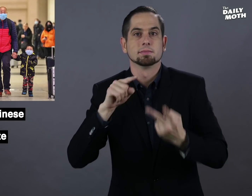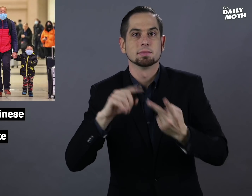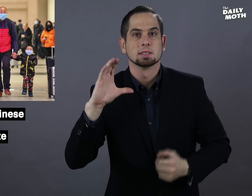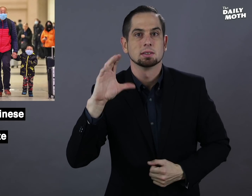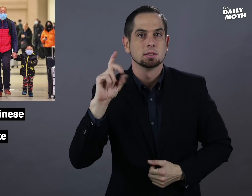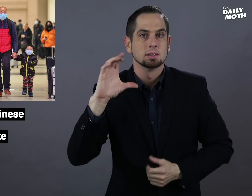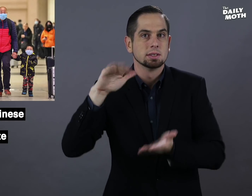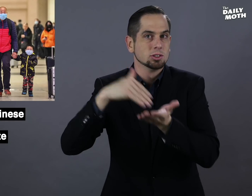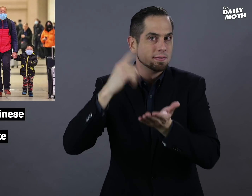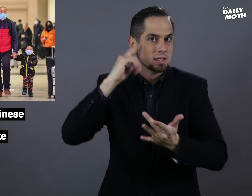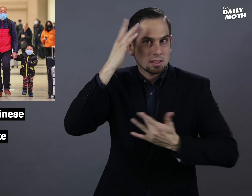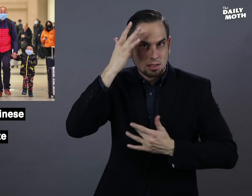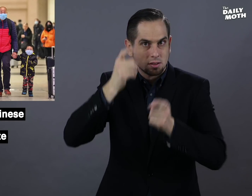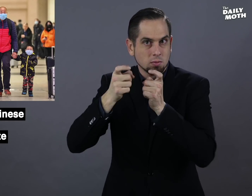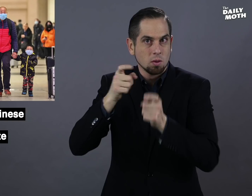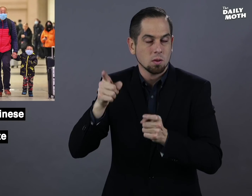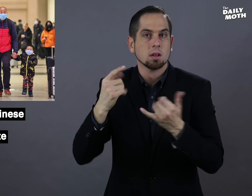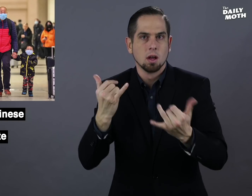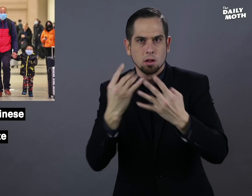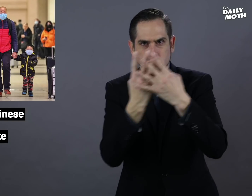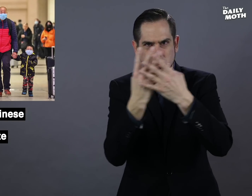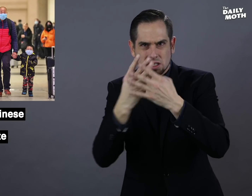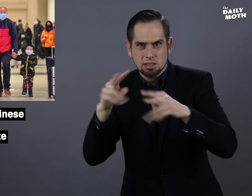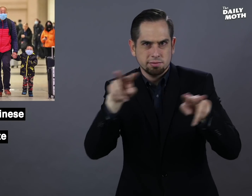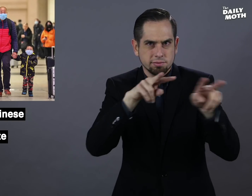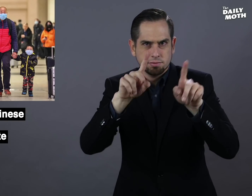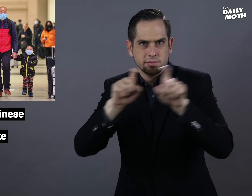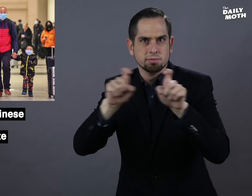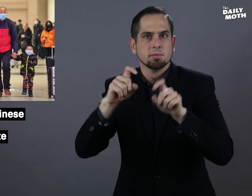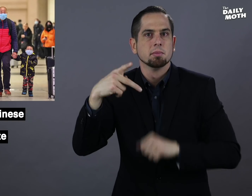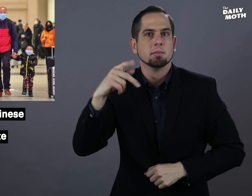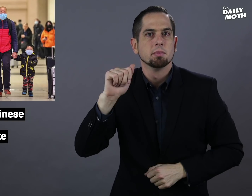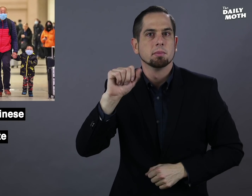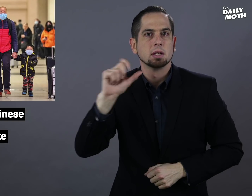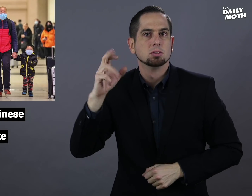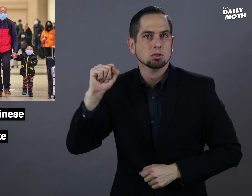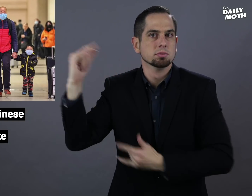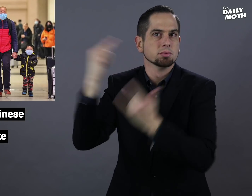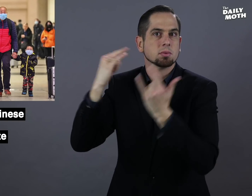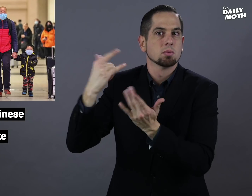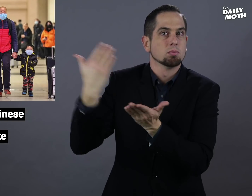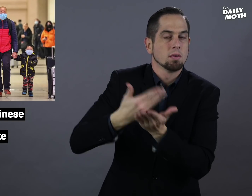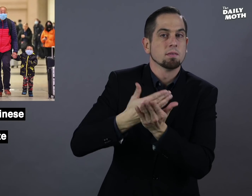The Centers for Disease Control is screening passengers flying